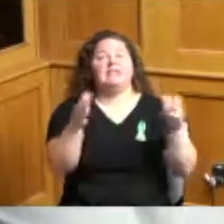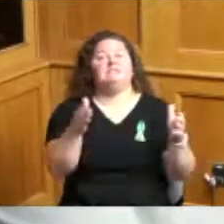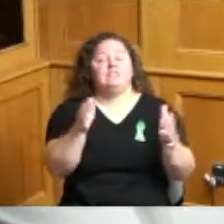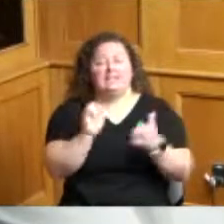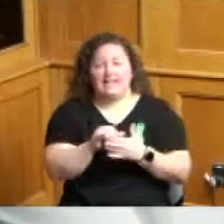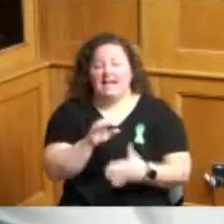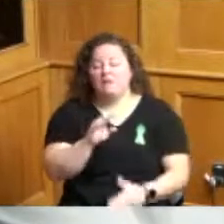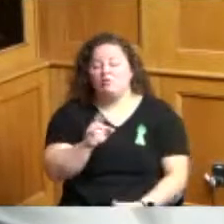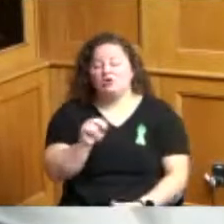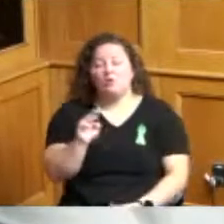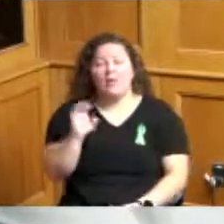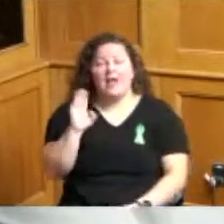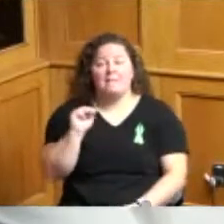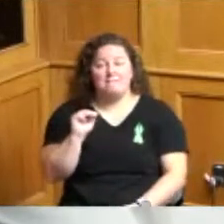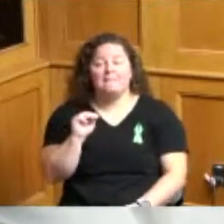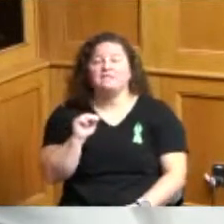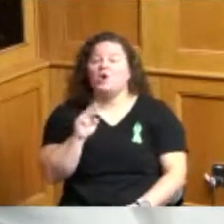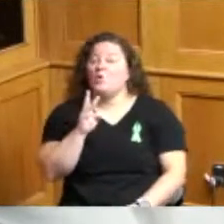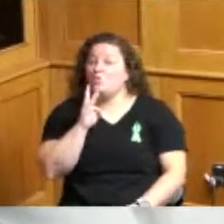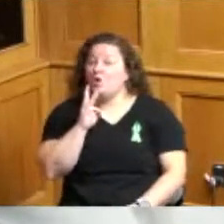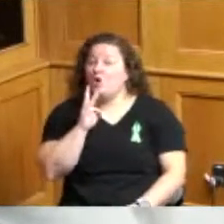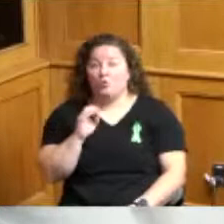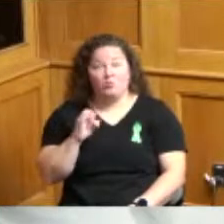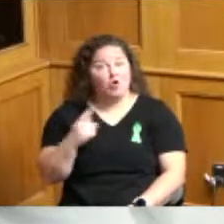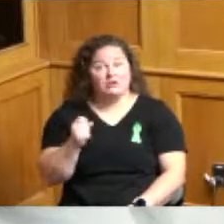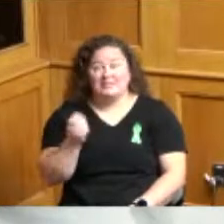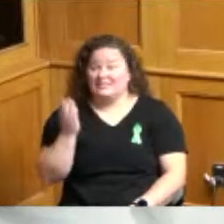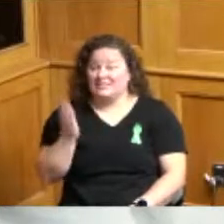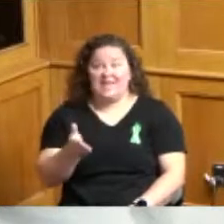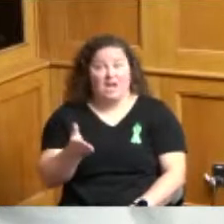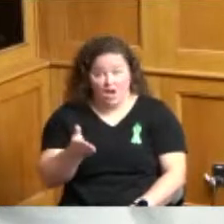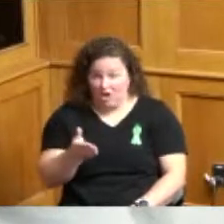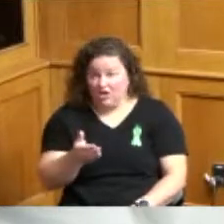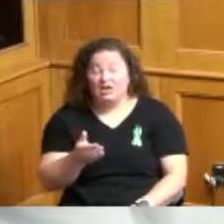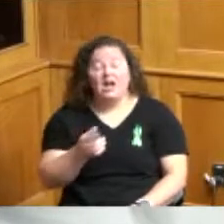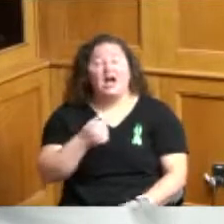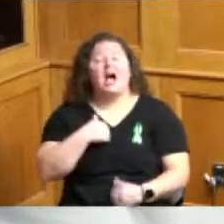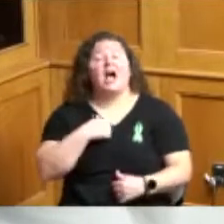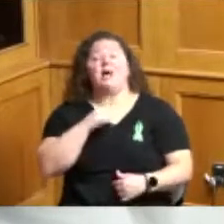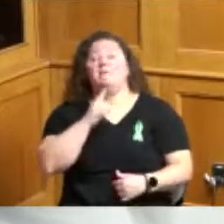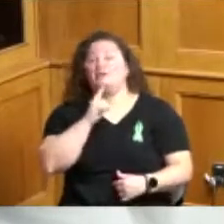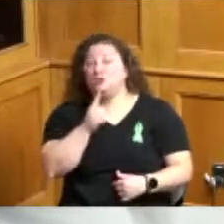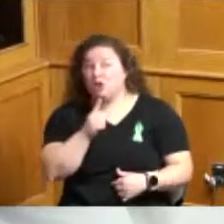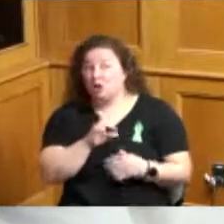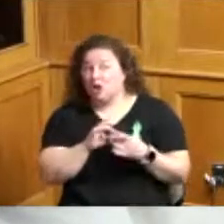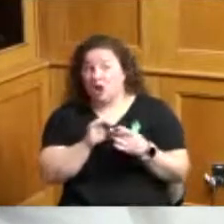so water works is out there and I'm sure talking with them they don't want to be out there